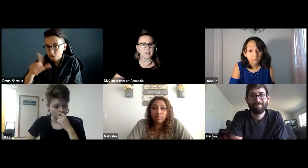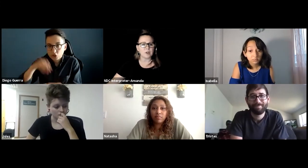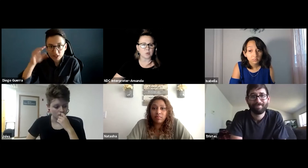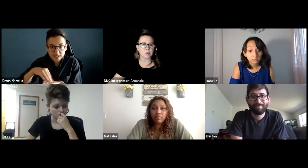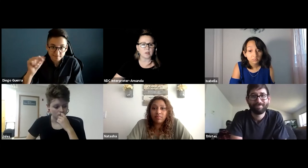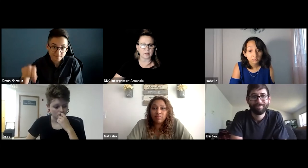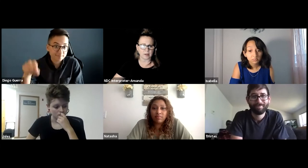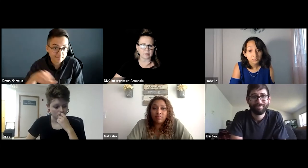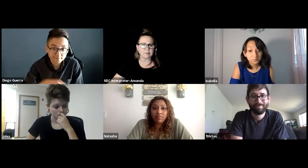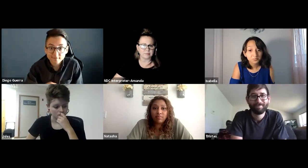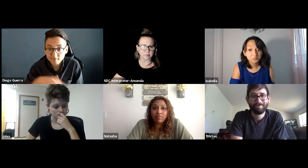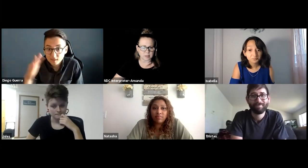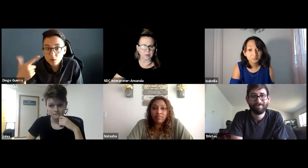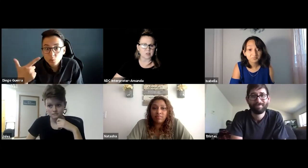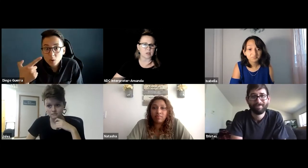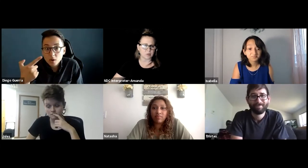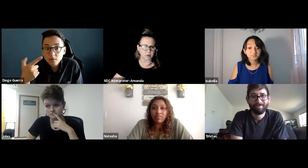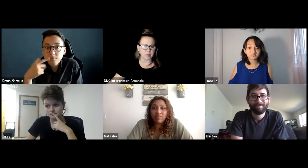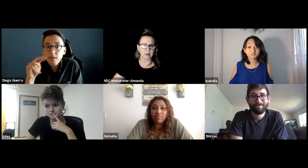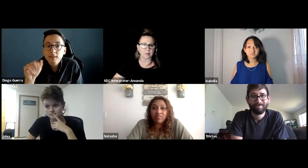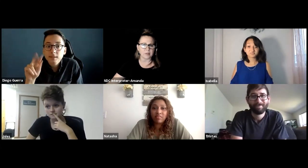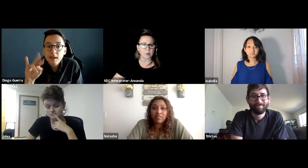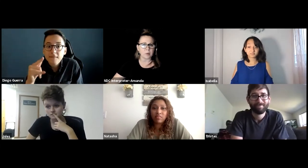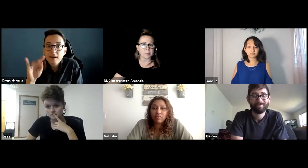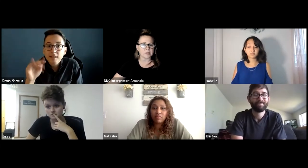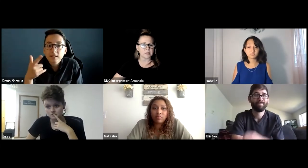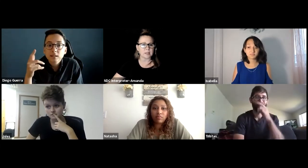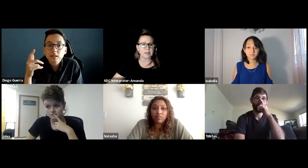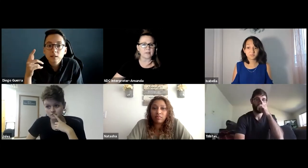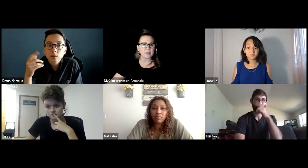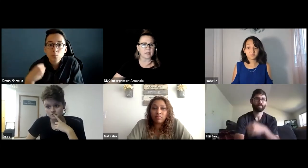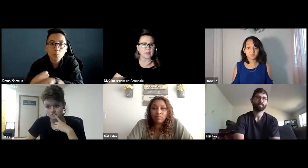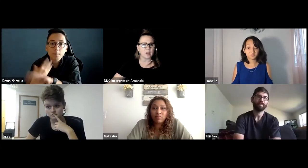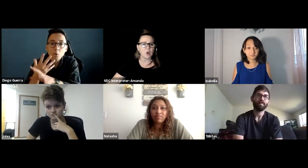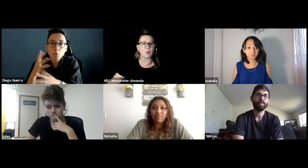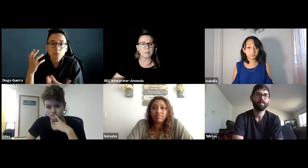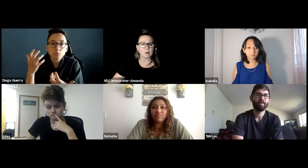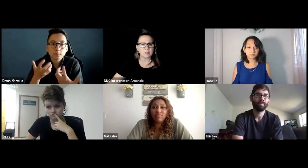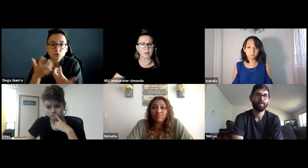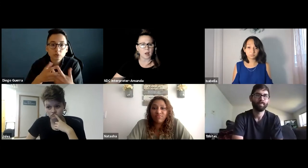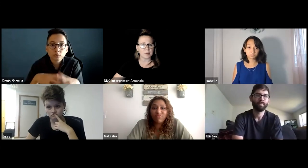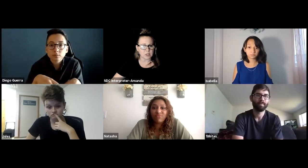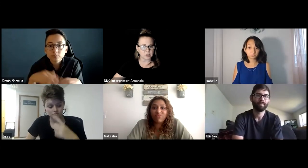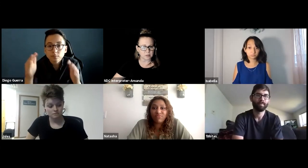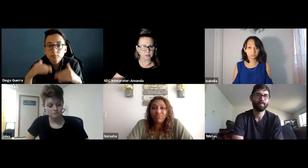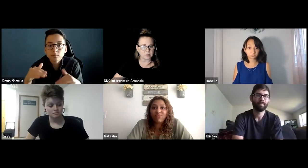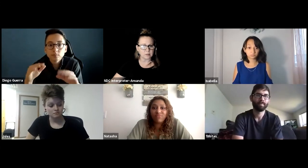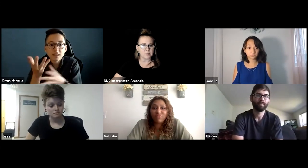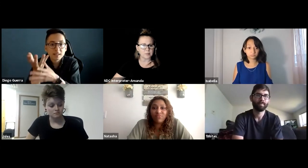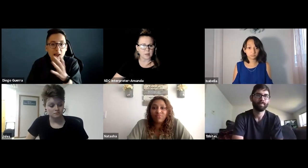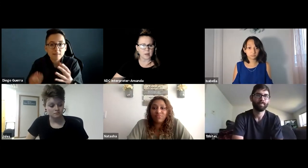virtual learning was the most stressful, okay. We have 21% saying navigating remote accommodations.